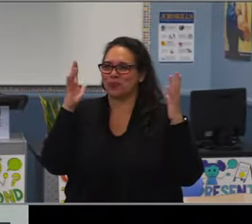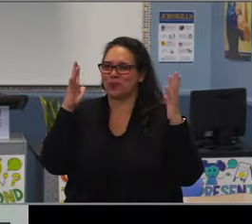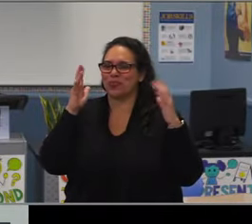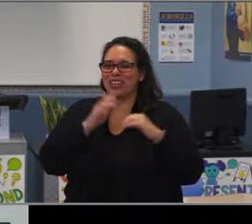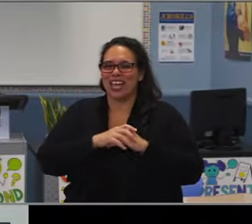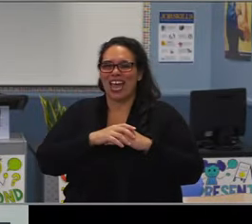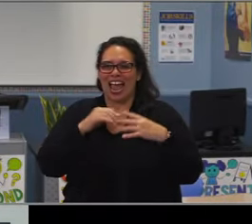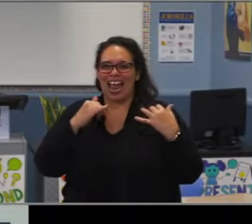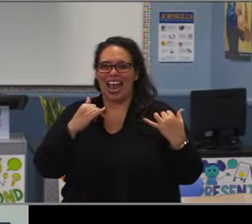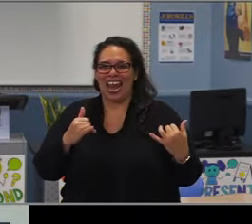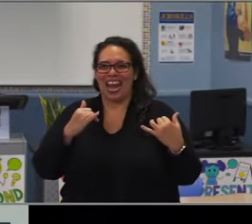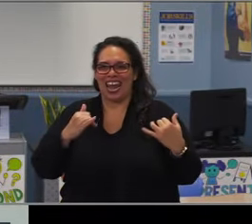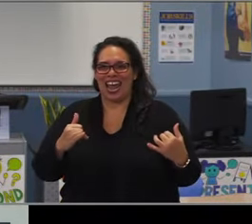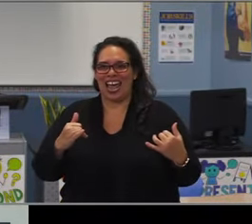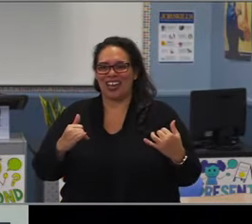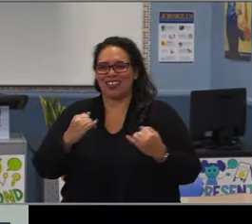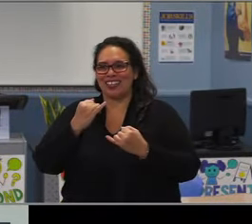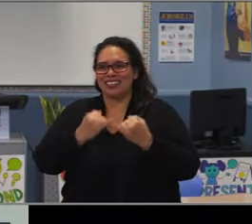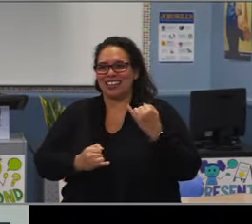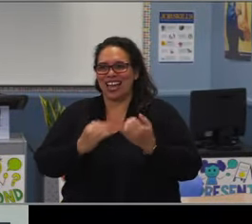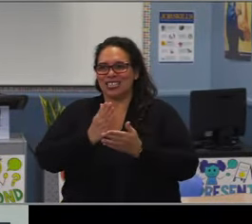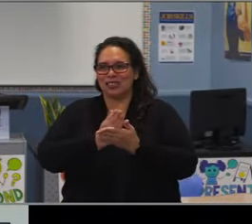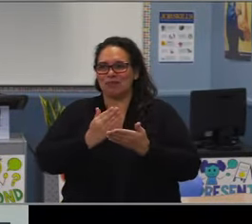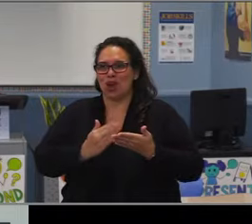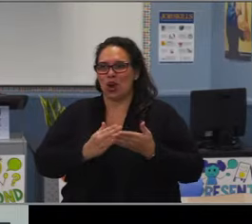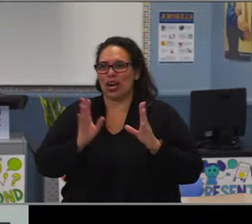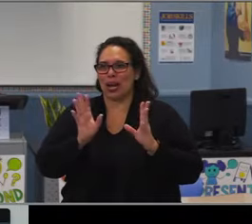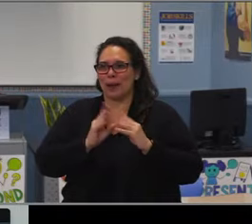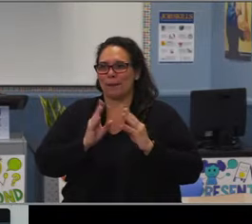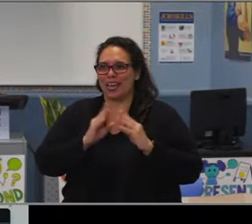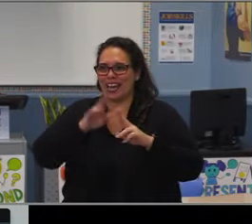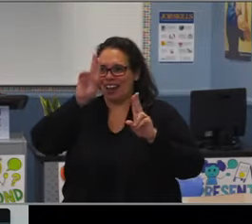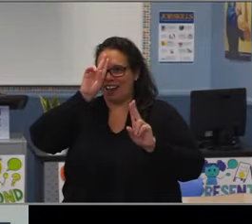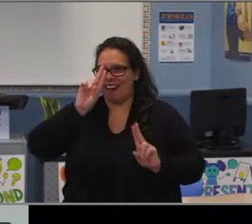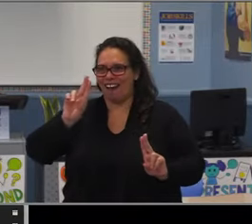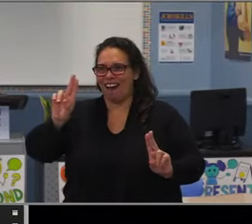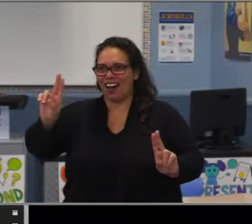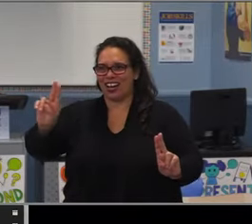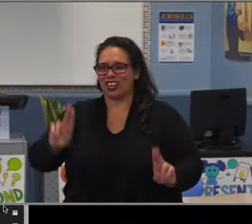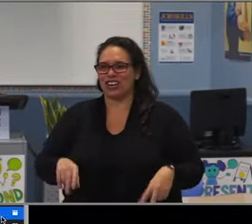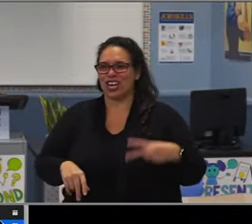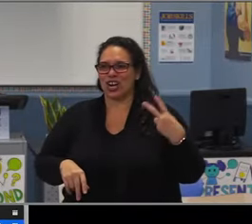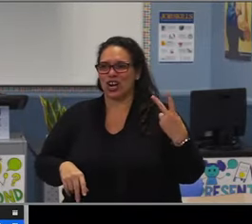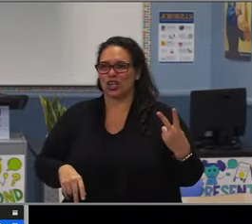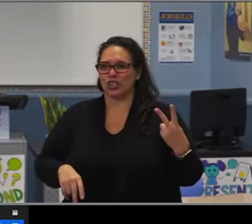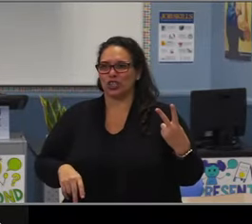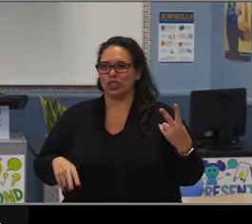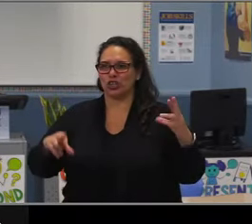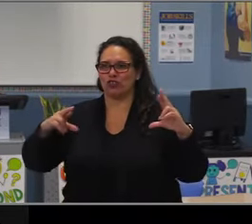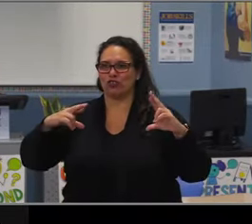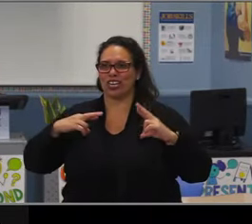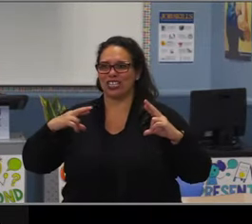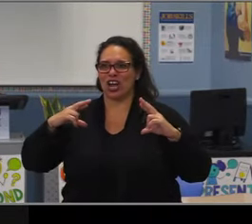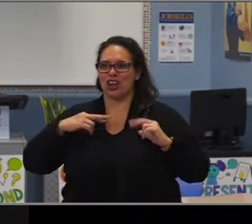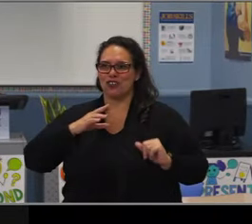Thank you for your service and for all the efforts that you've made to advance your district